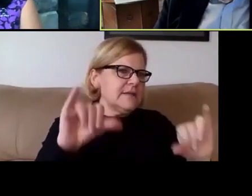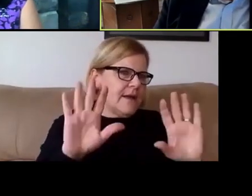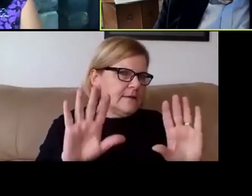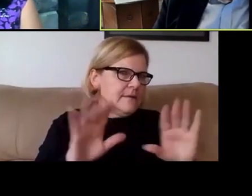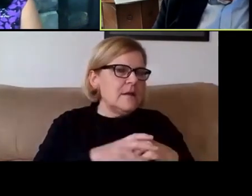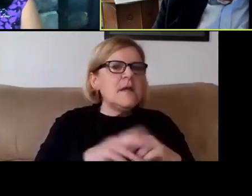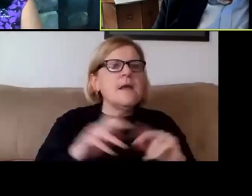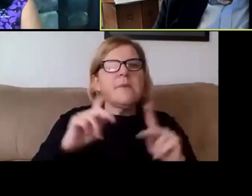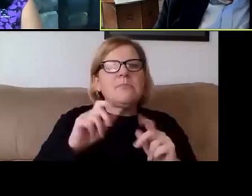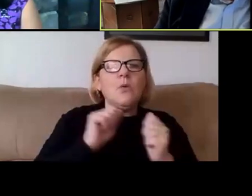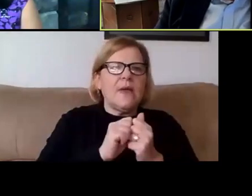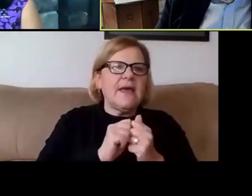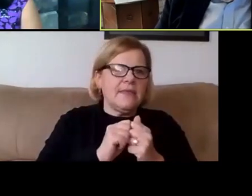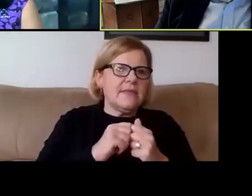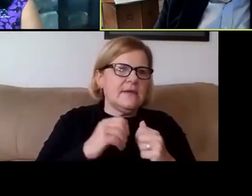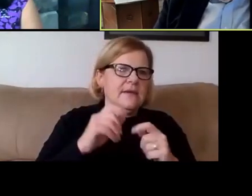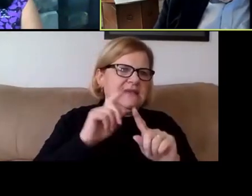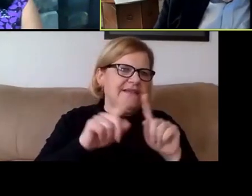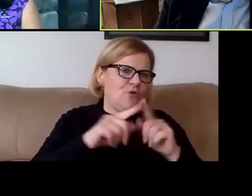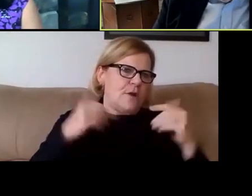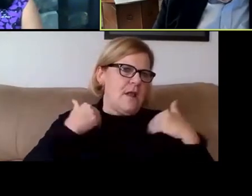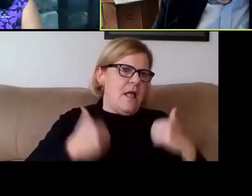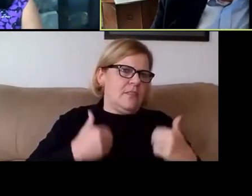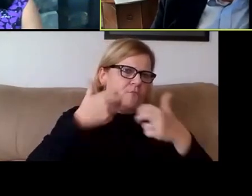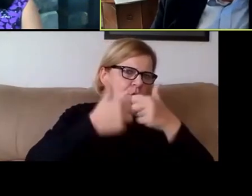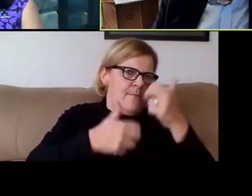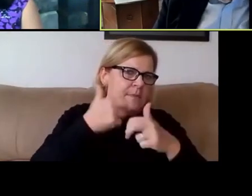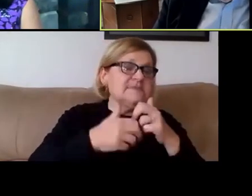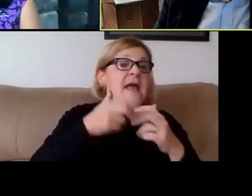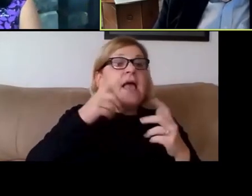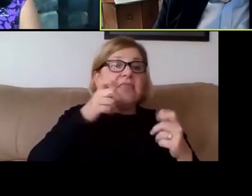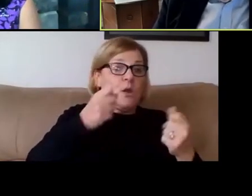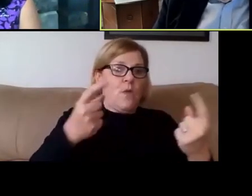people with predisposing conditions; and then it'll come to the rest of us.